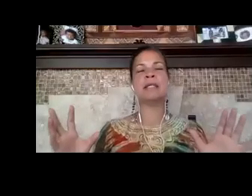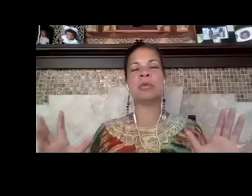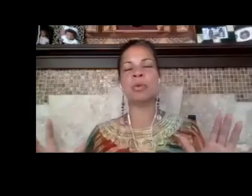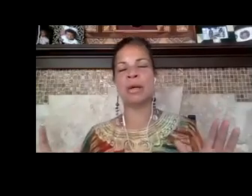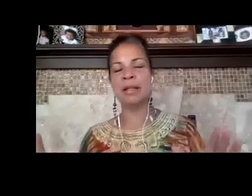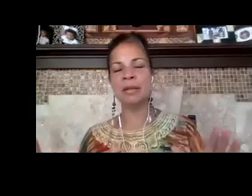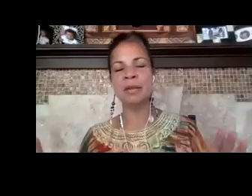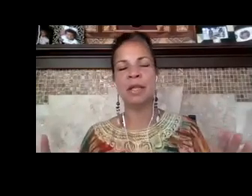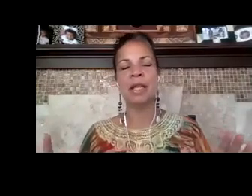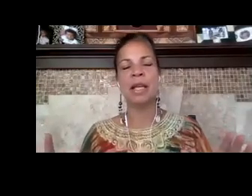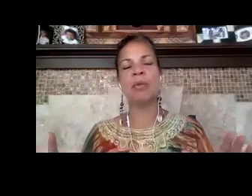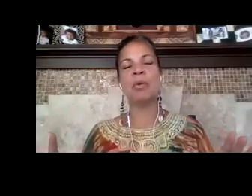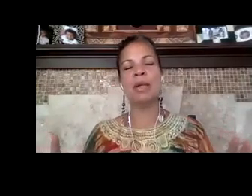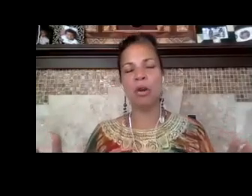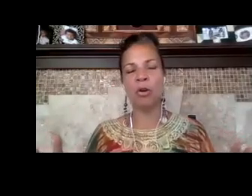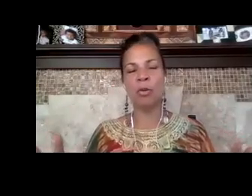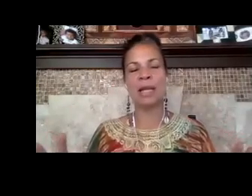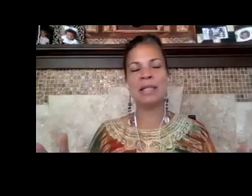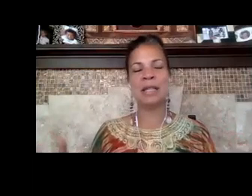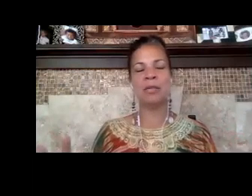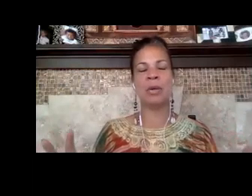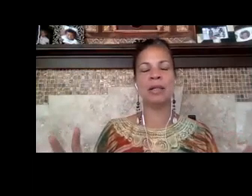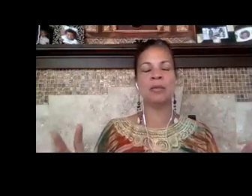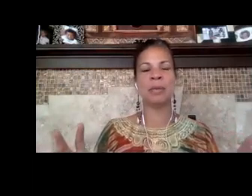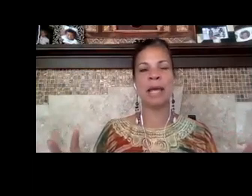we were in and we went home and i did what black